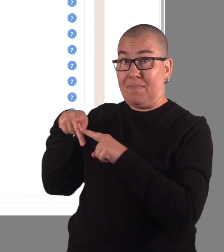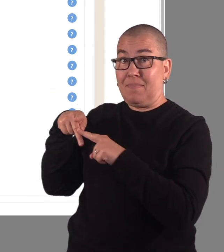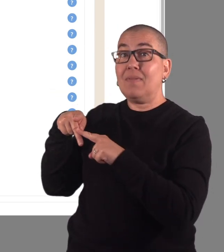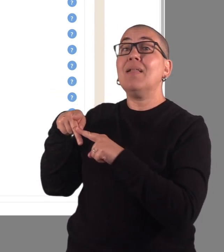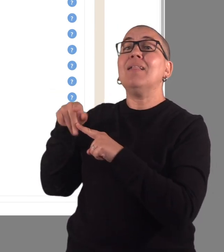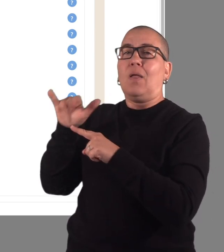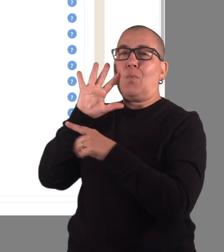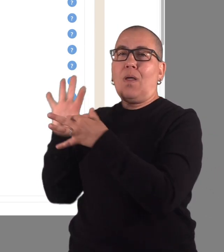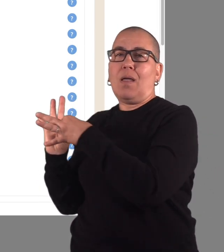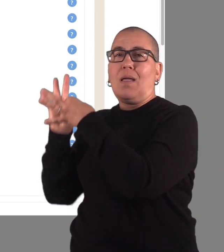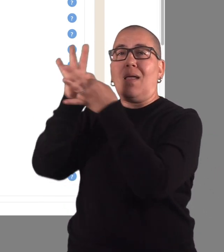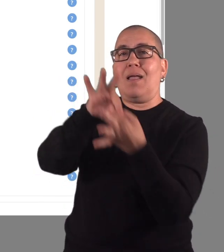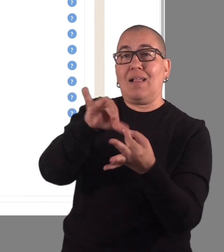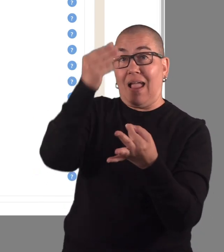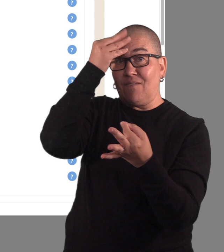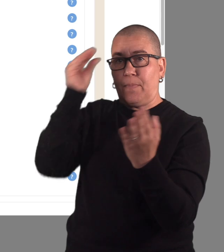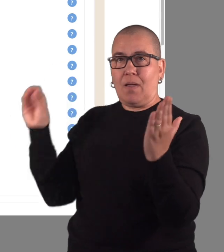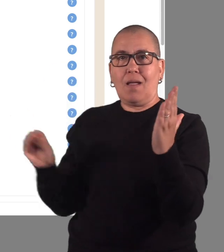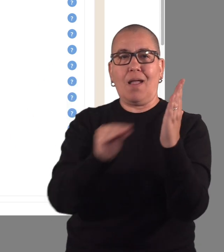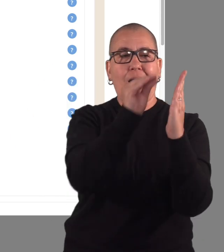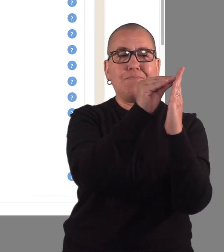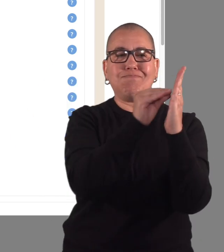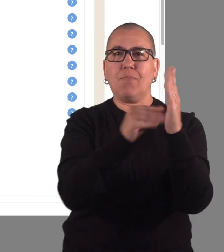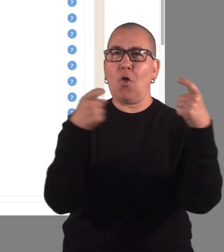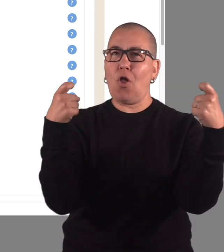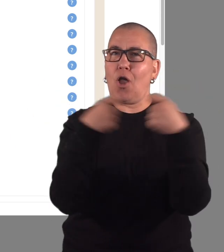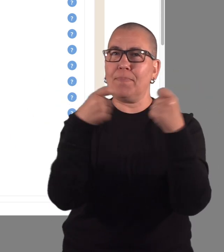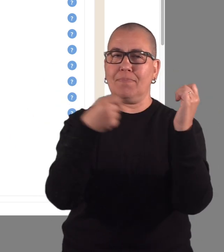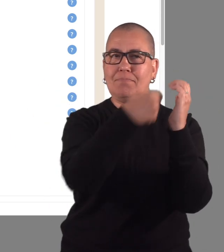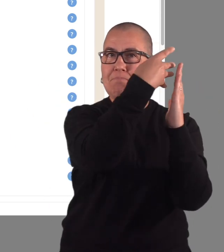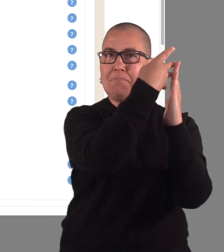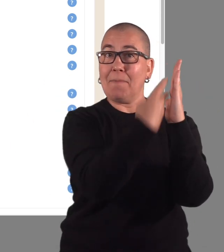and then this activity will pull in your benefits information automatically.